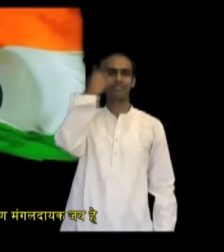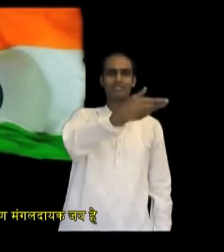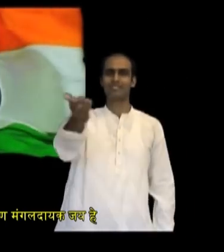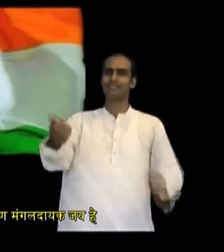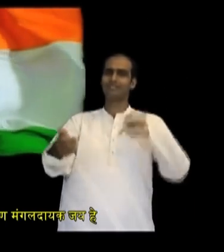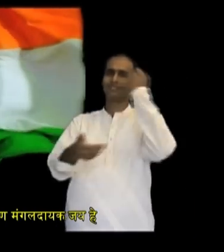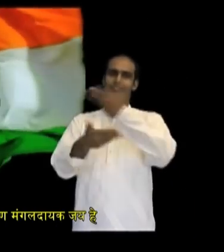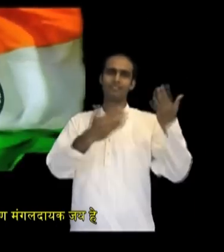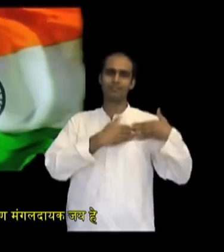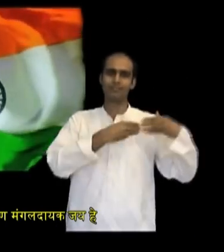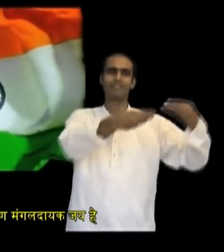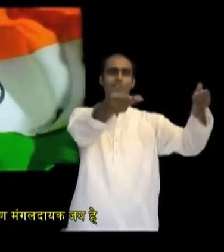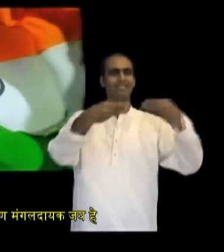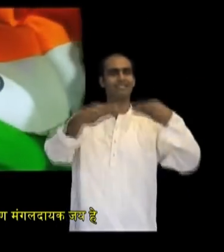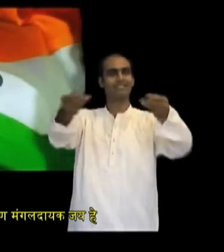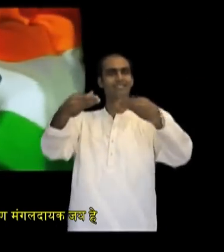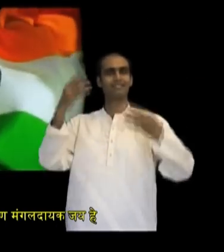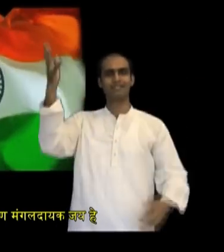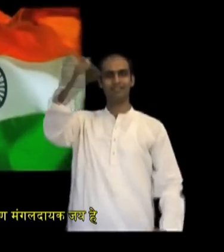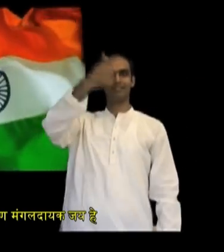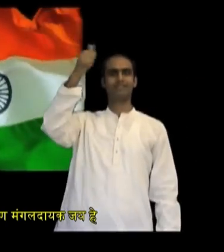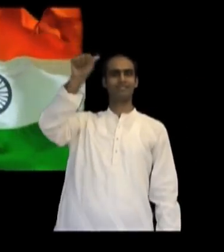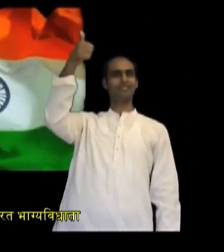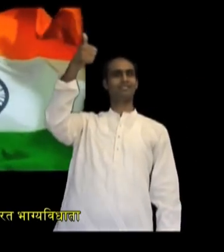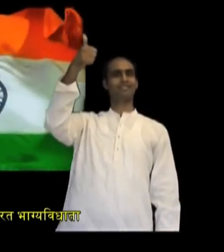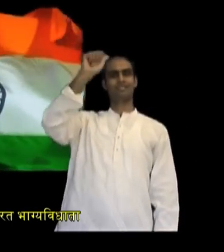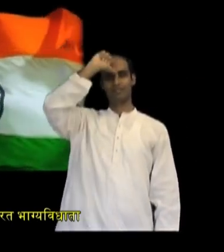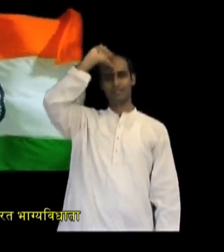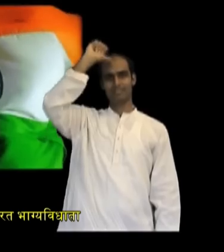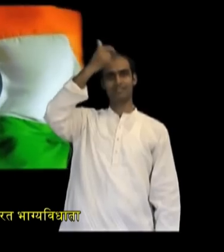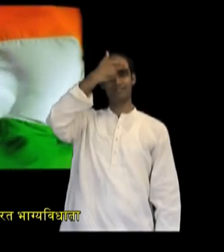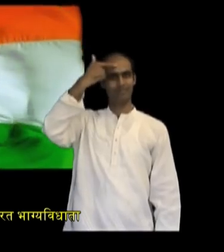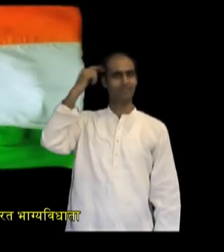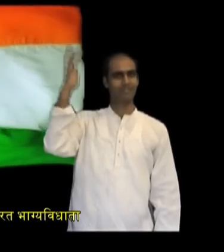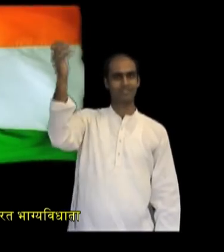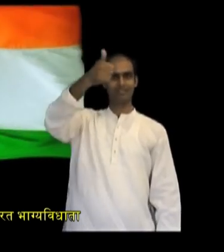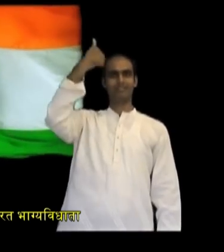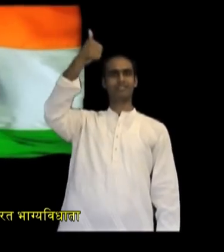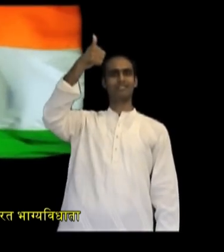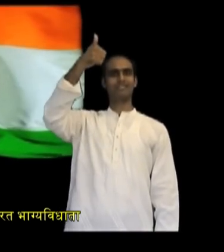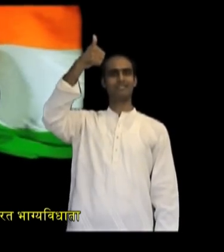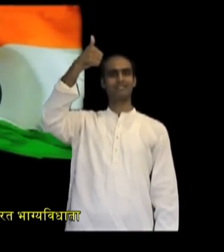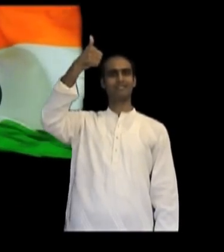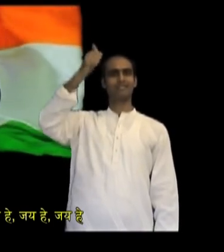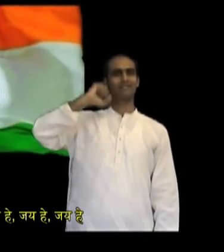Thou dispenser of India's destiny.